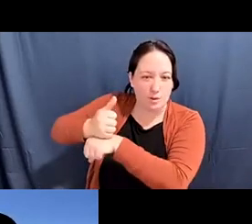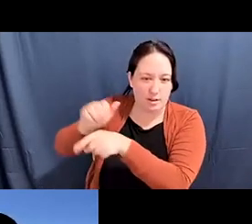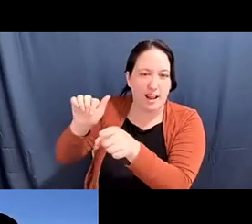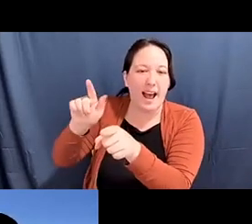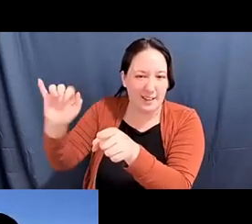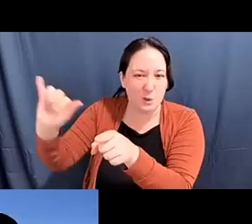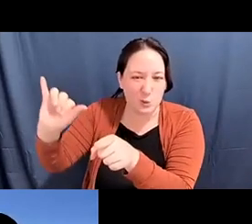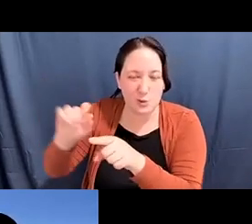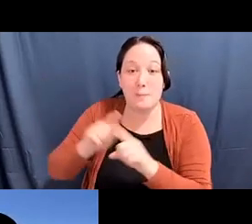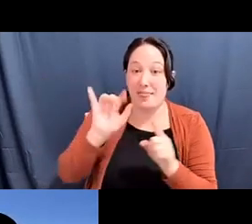Katherine Lee: was... was director of.